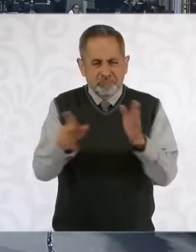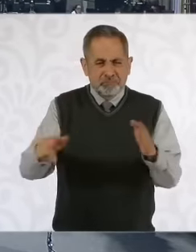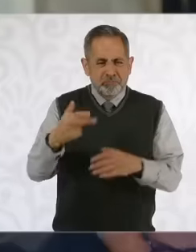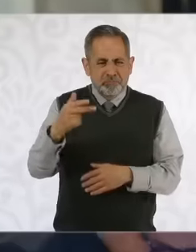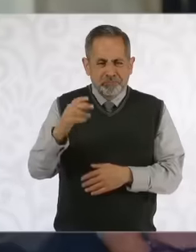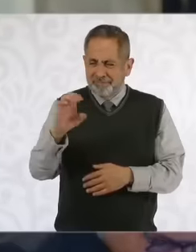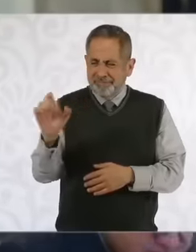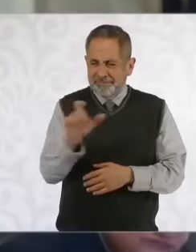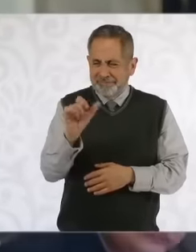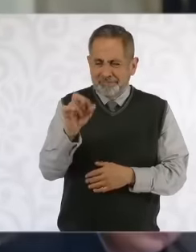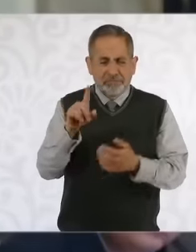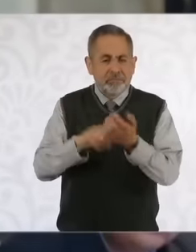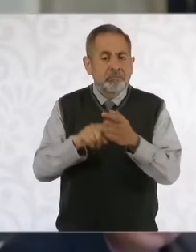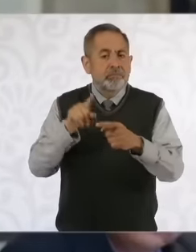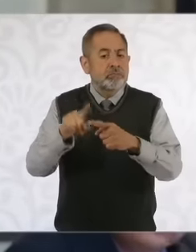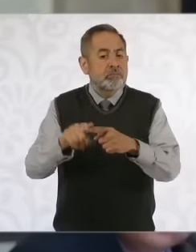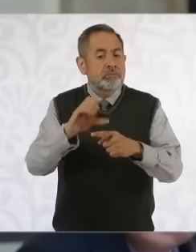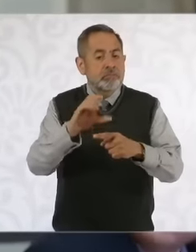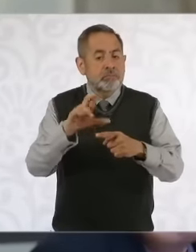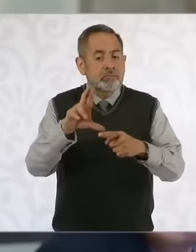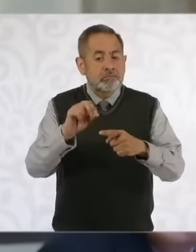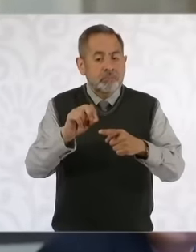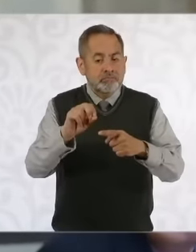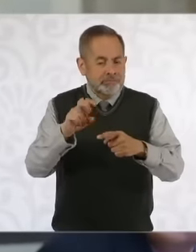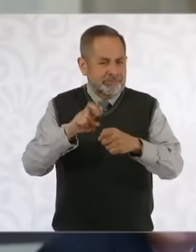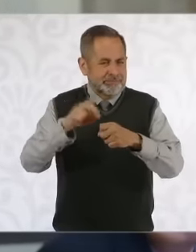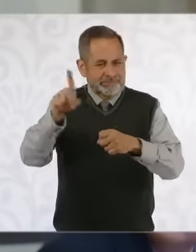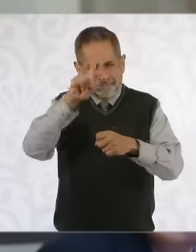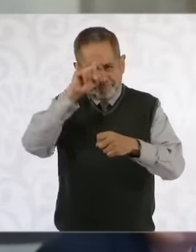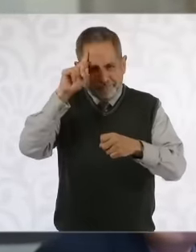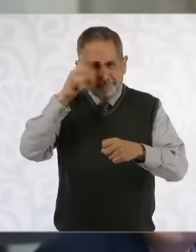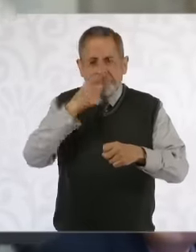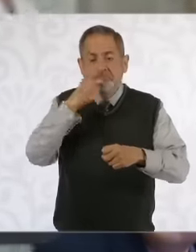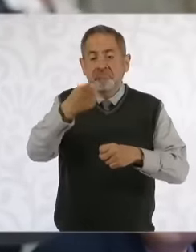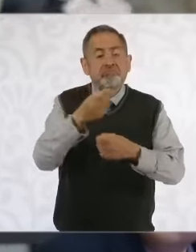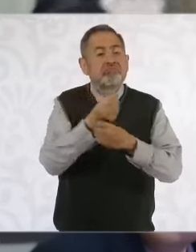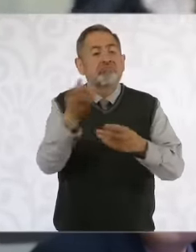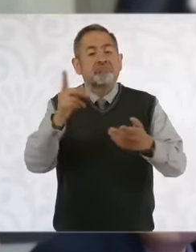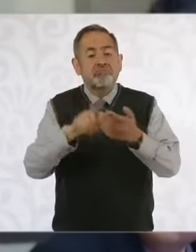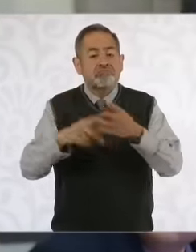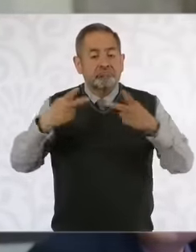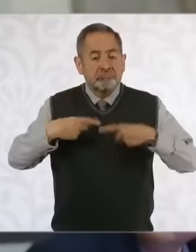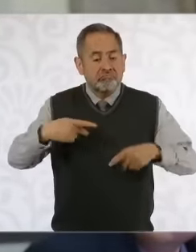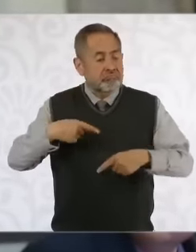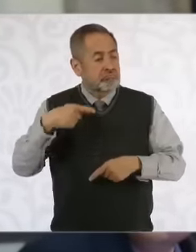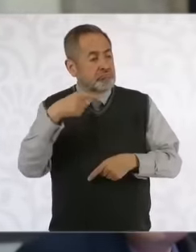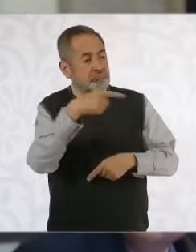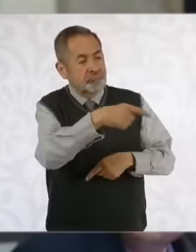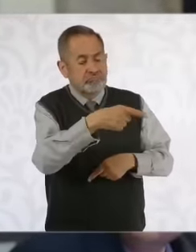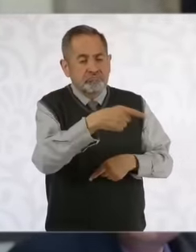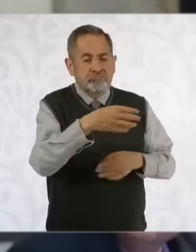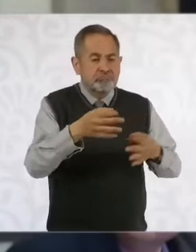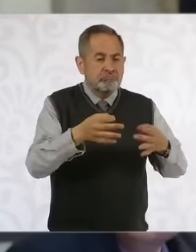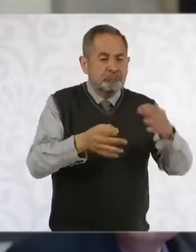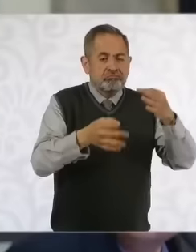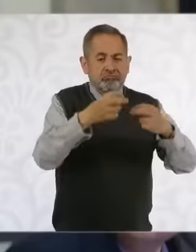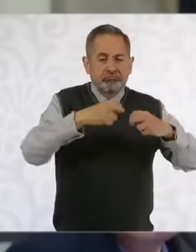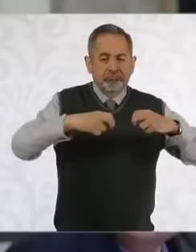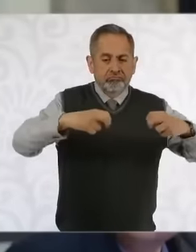Ciro Gómez Leiva indicates that for many people ministers are the last line of defense of